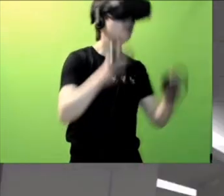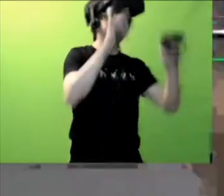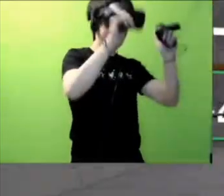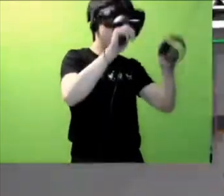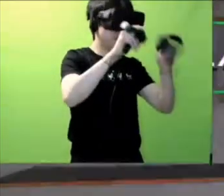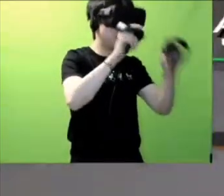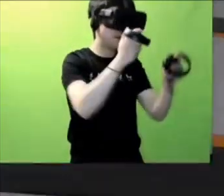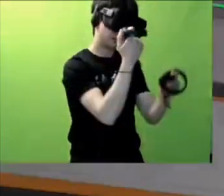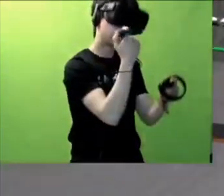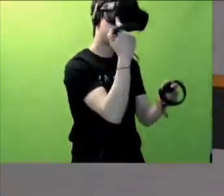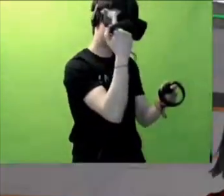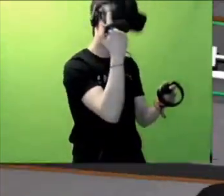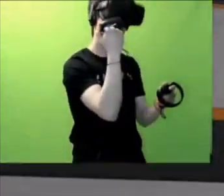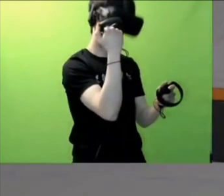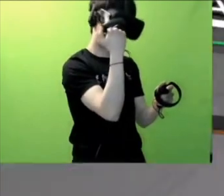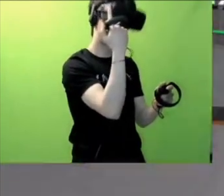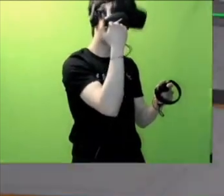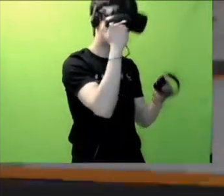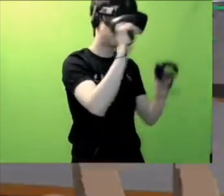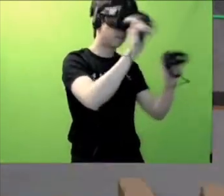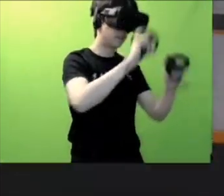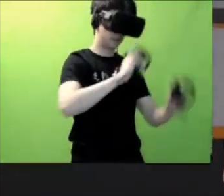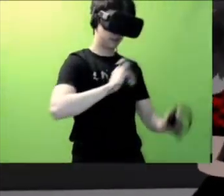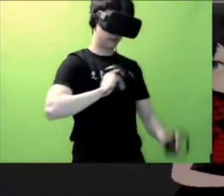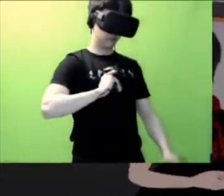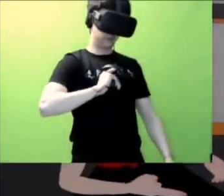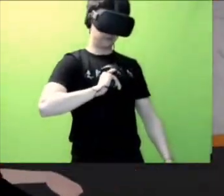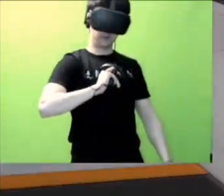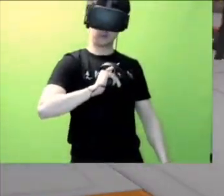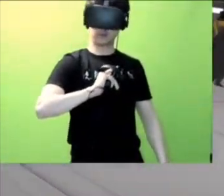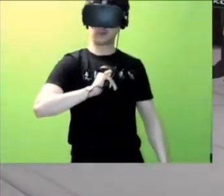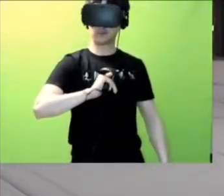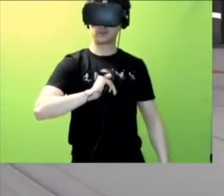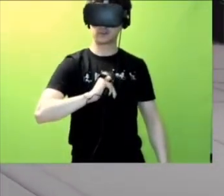Oh yeah. I understand. That's fine